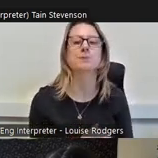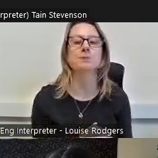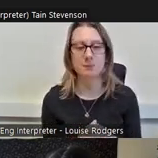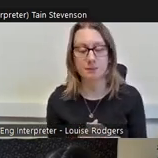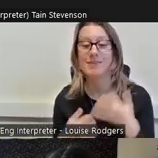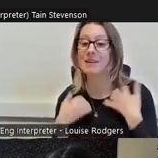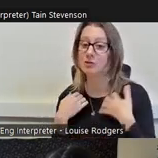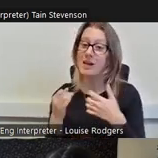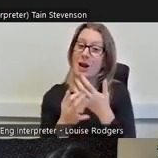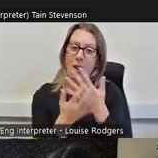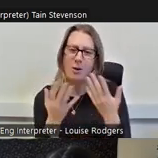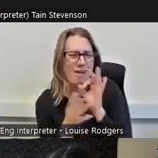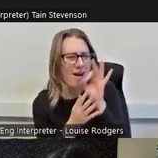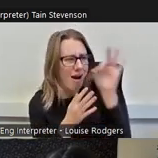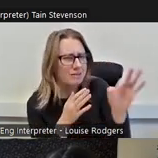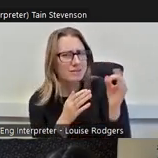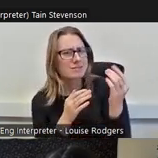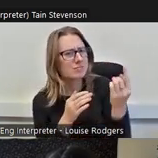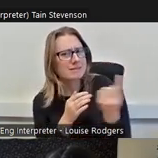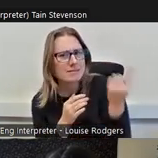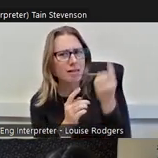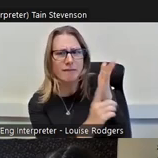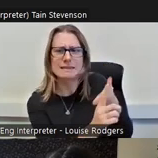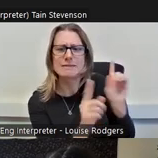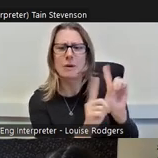wrong when you ask them to self-identify—that is not an accurate way of doing it.